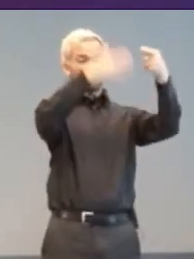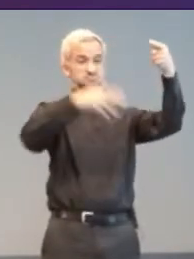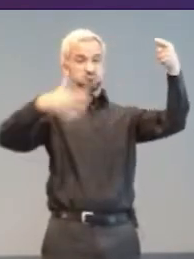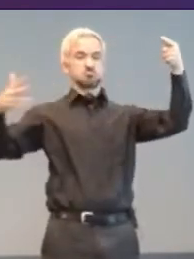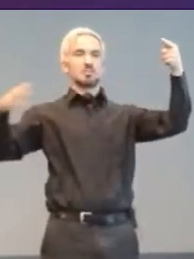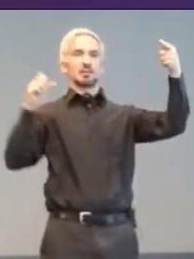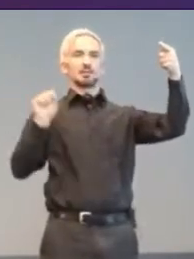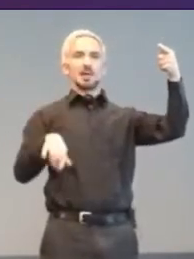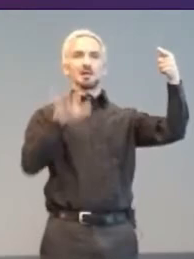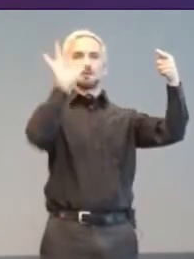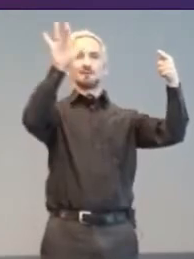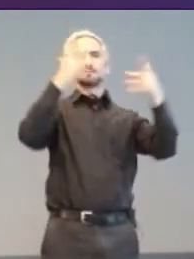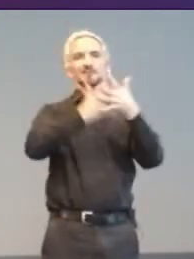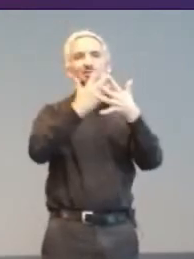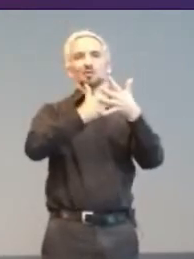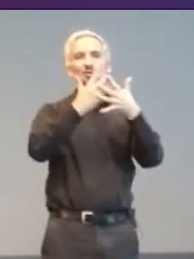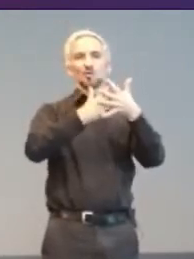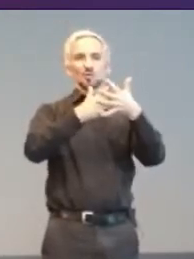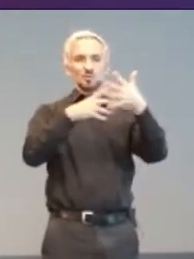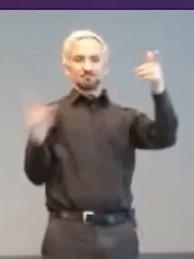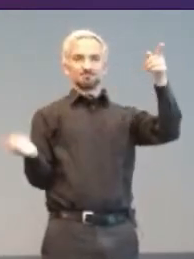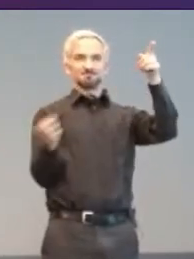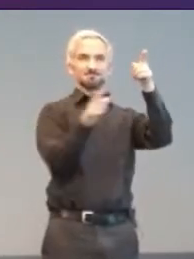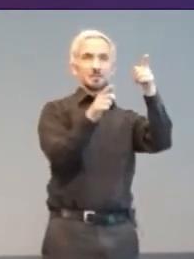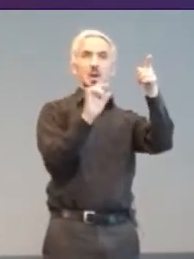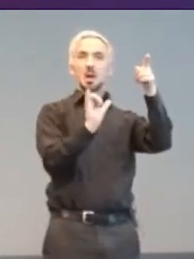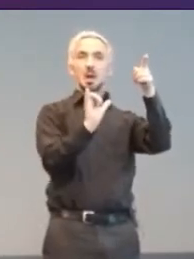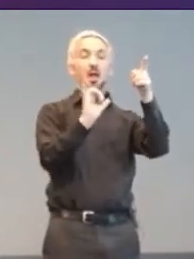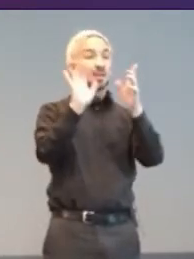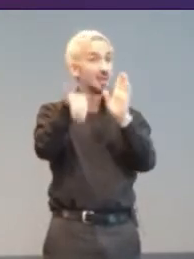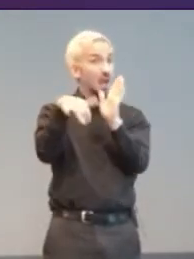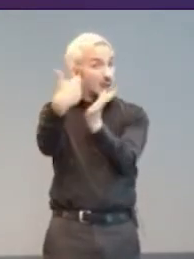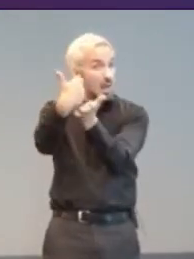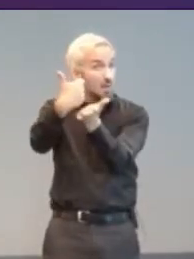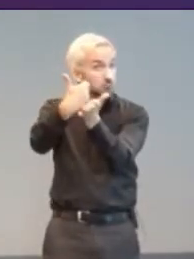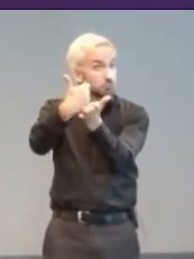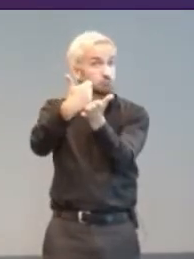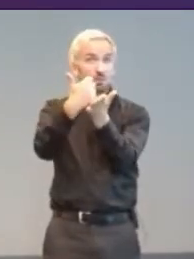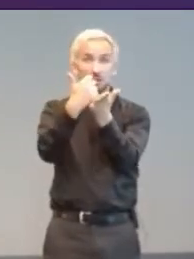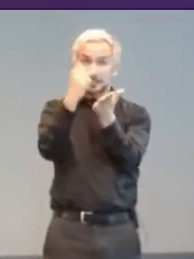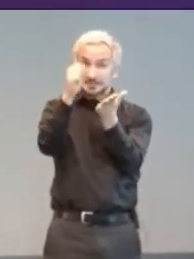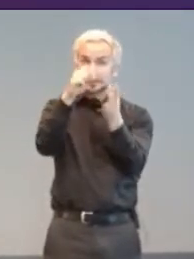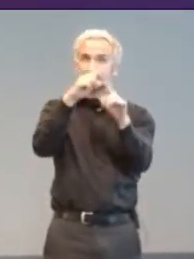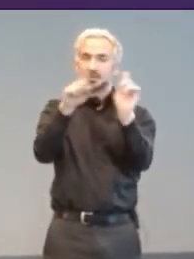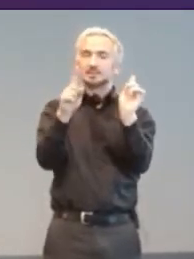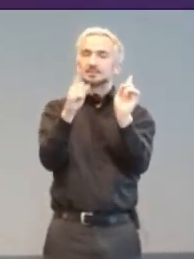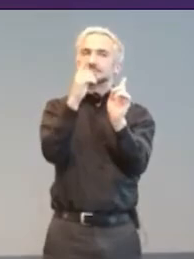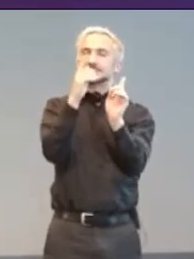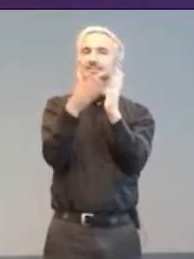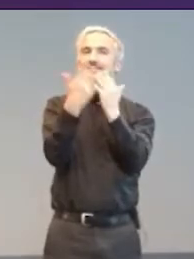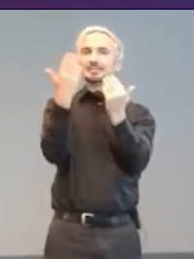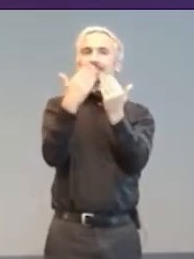Family Gaming Database. Even with help, it’s still easy to miss really excellent stuff.